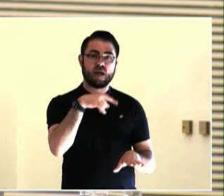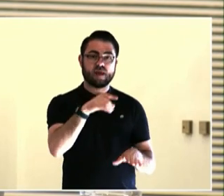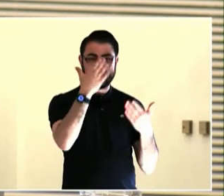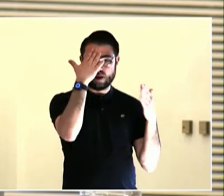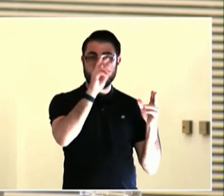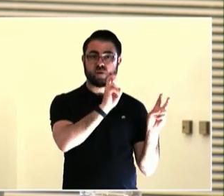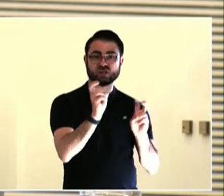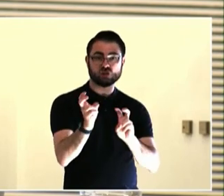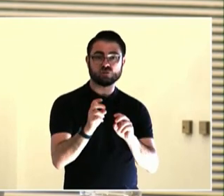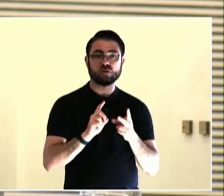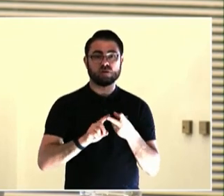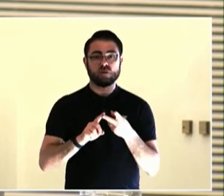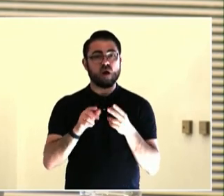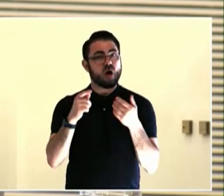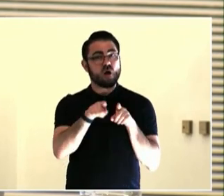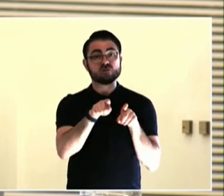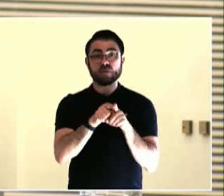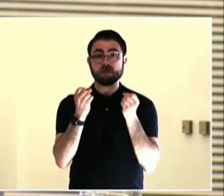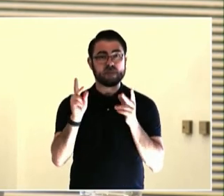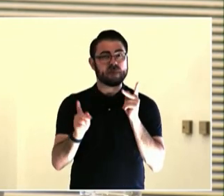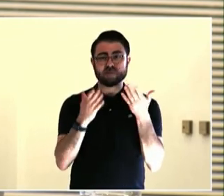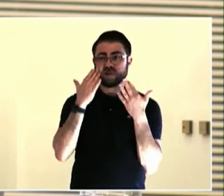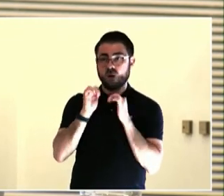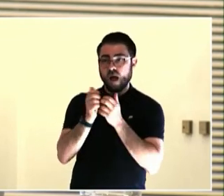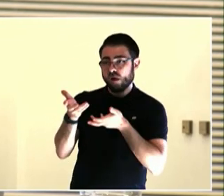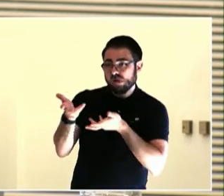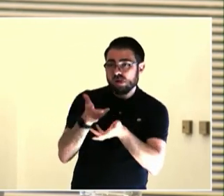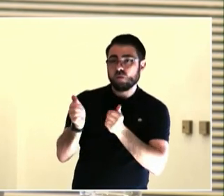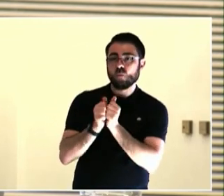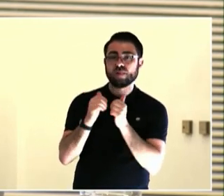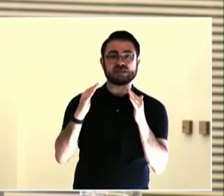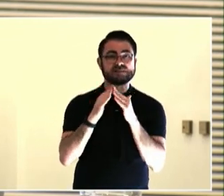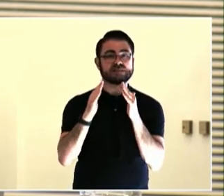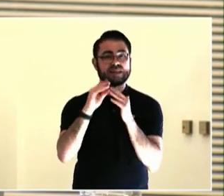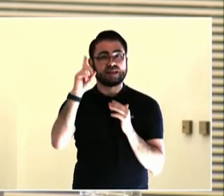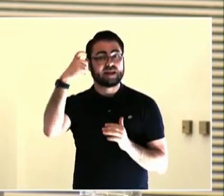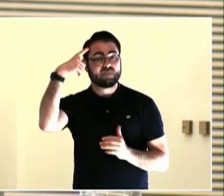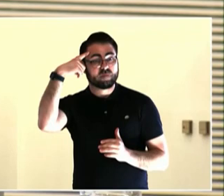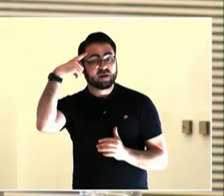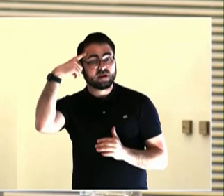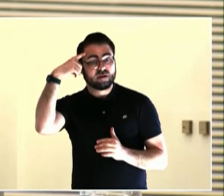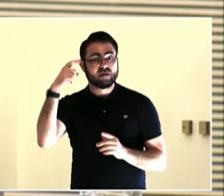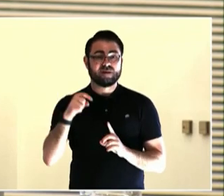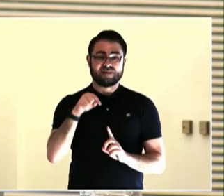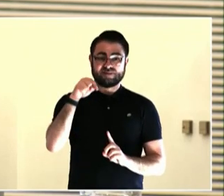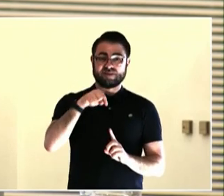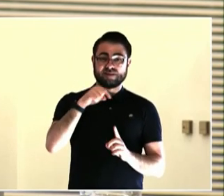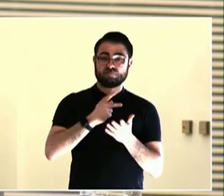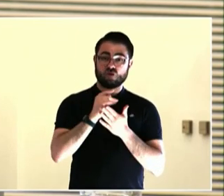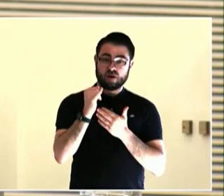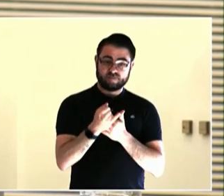think that young people have the solutions. I remember there was a conversation I was having with a